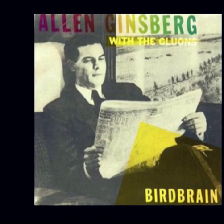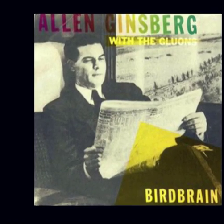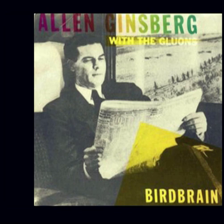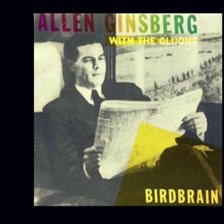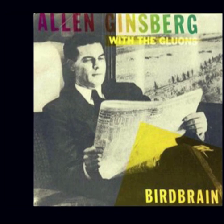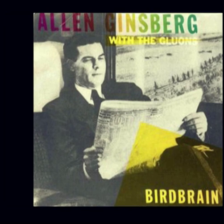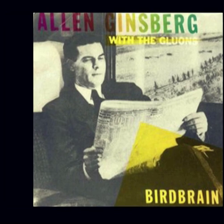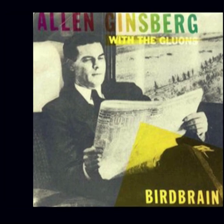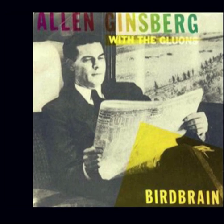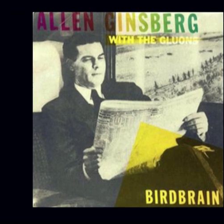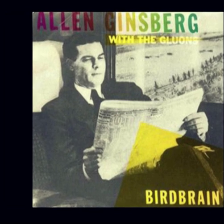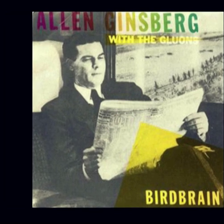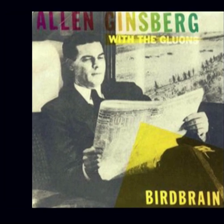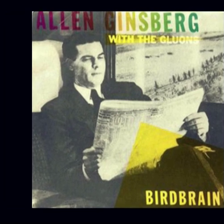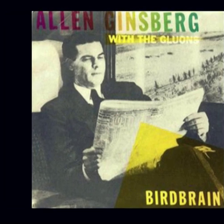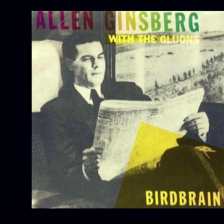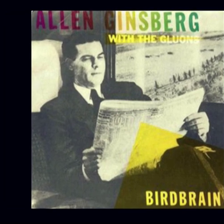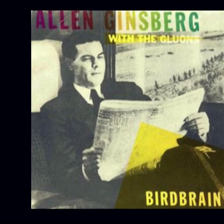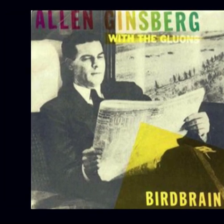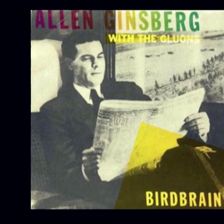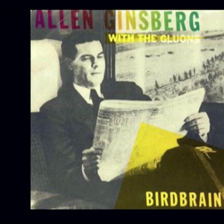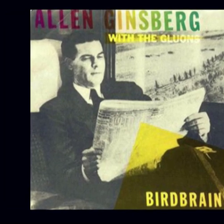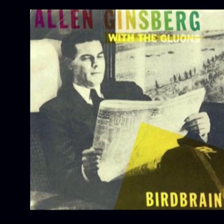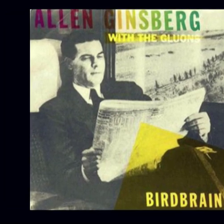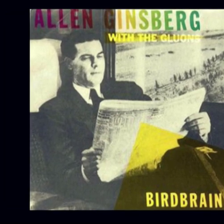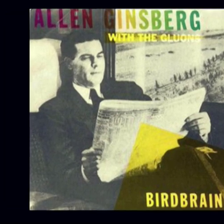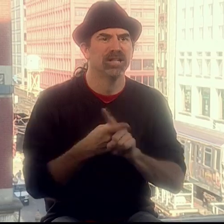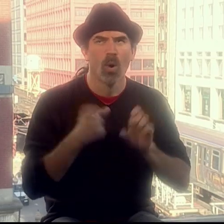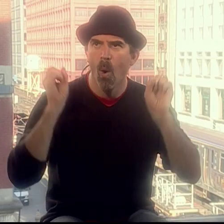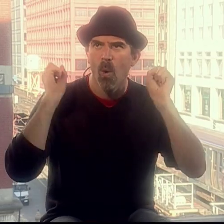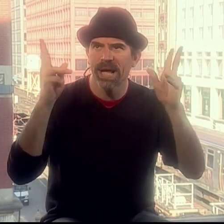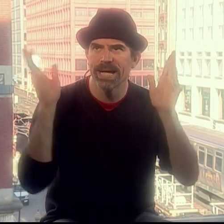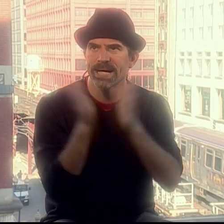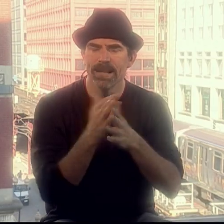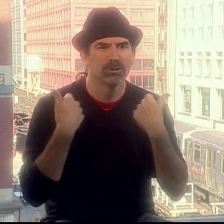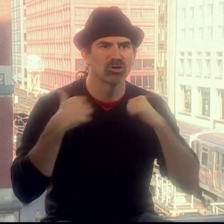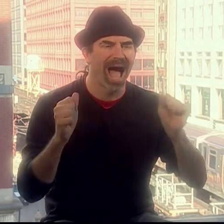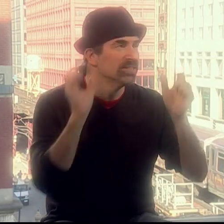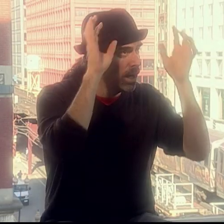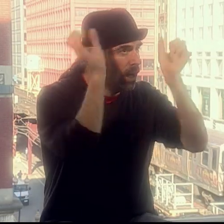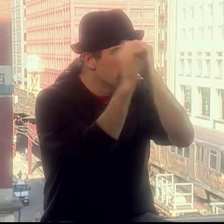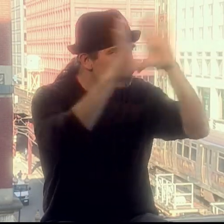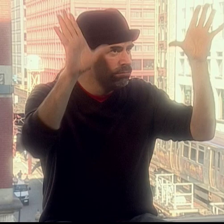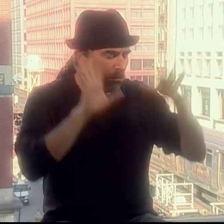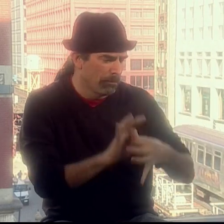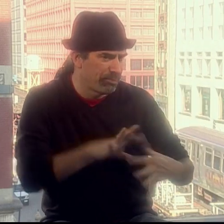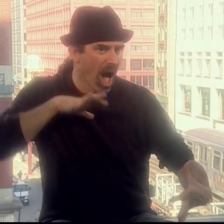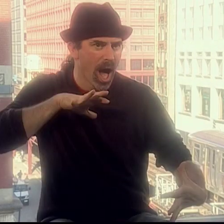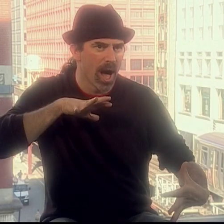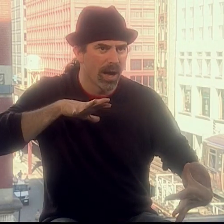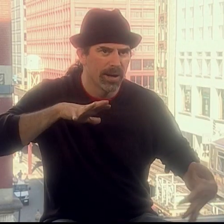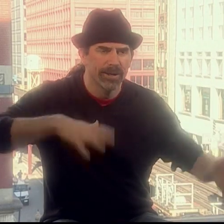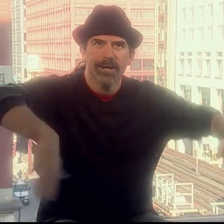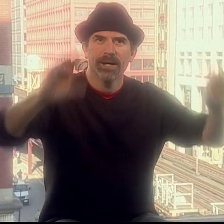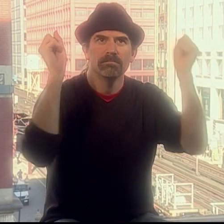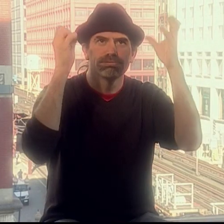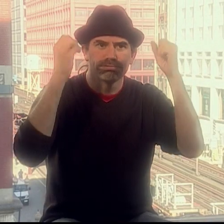I looked at it and that was my first, "OK! I am going to do this. "I'm gonna create the image and divorce myself from the English."